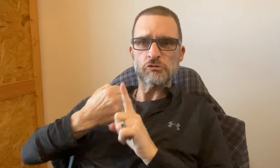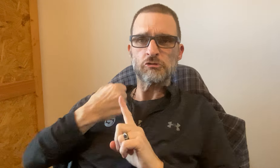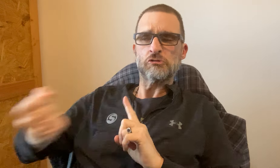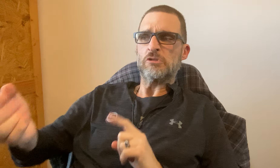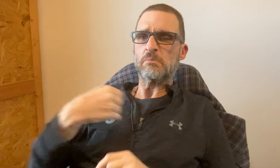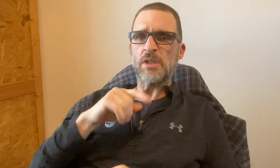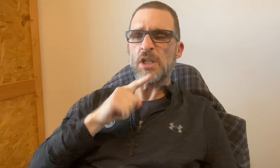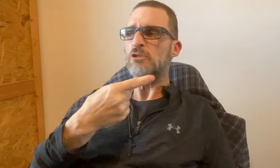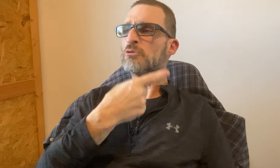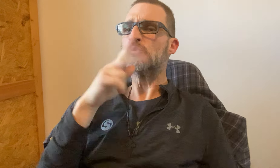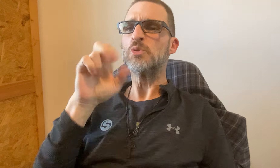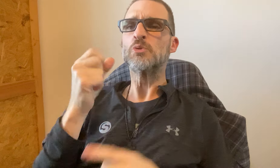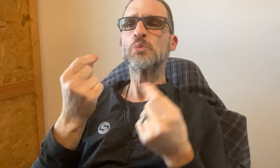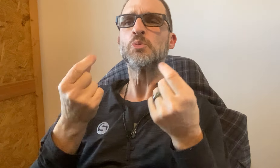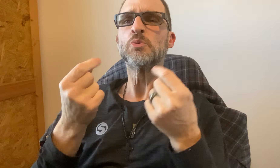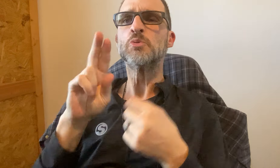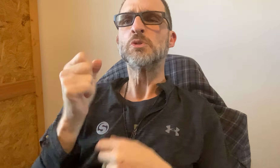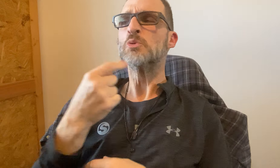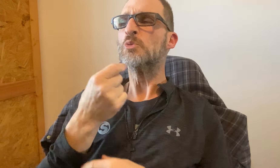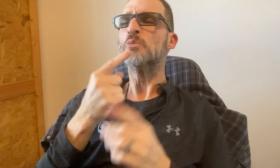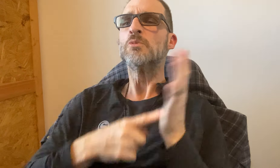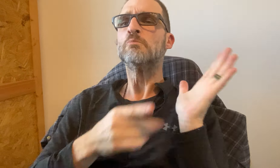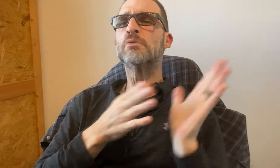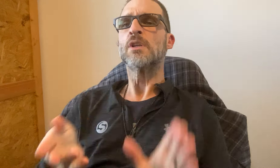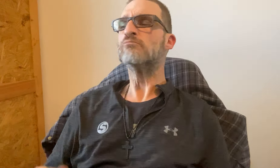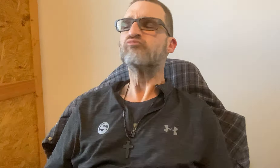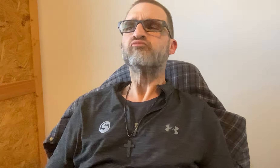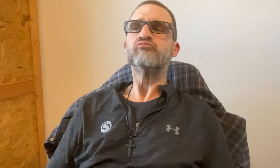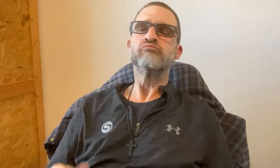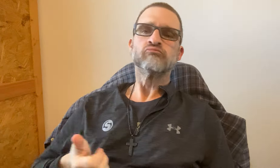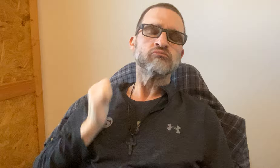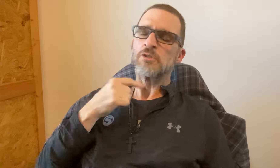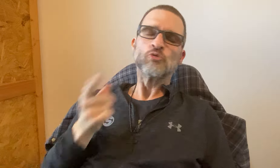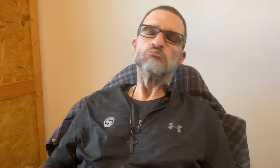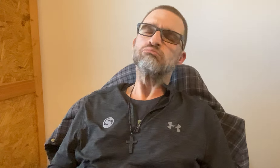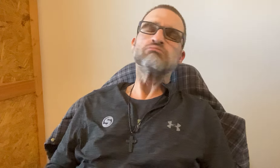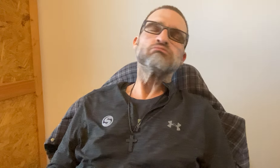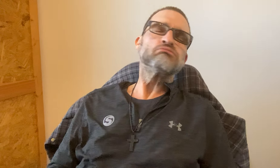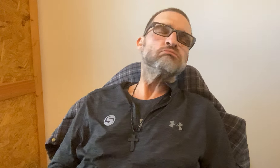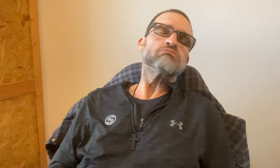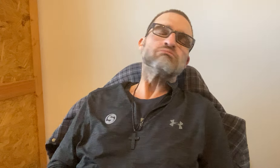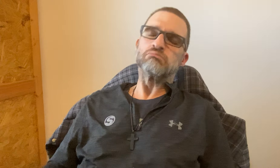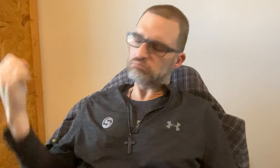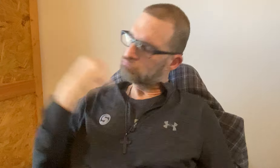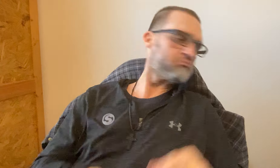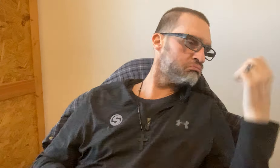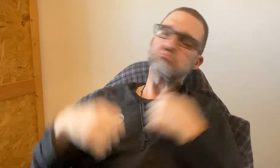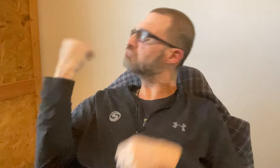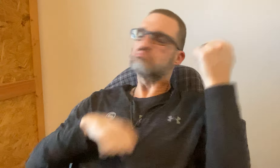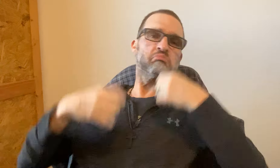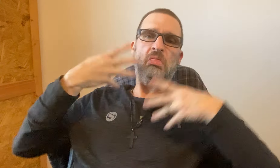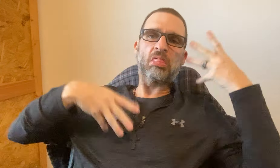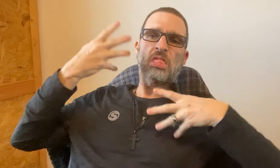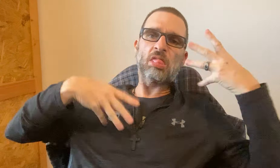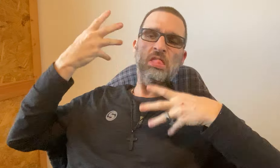and get beaten up and being mocked by their enemies "What are USA planning to do? What is their plan?" Those POW -- are refusing to say anything. instead they suffer with getting beaten up by their enemies